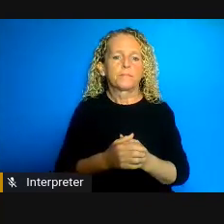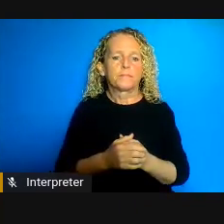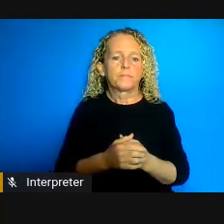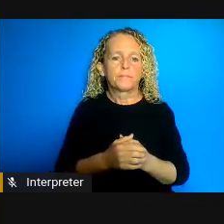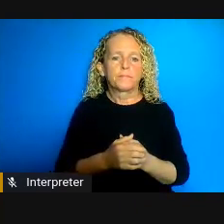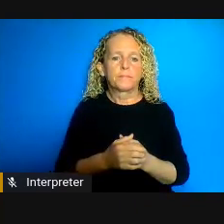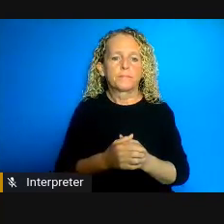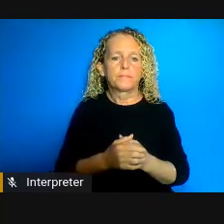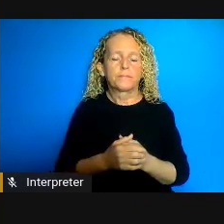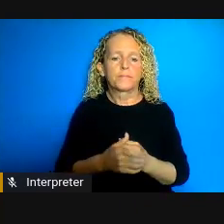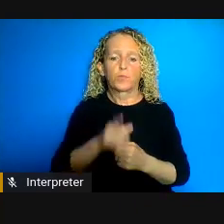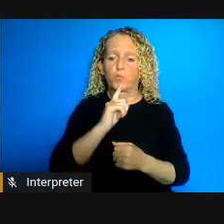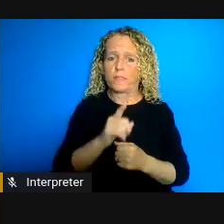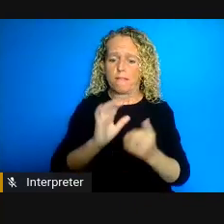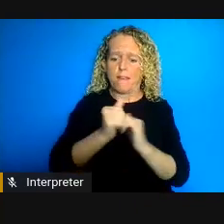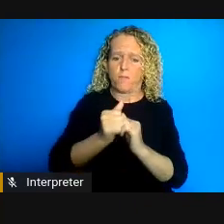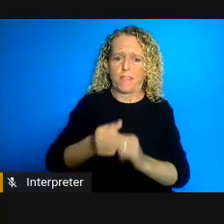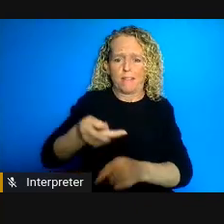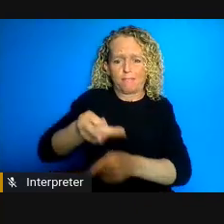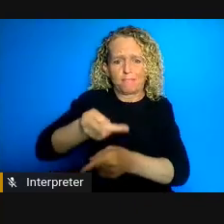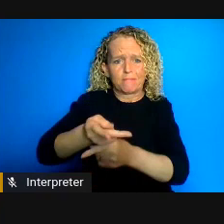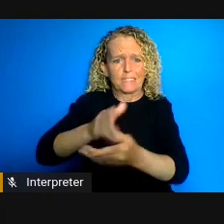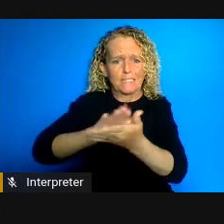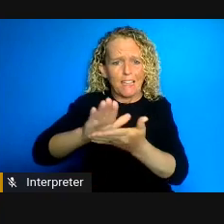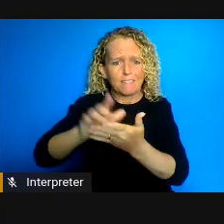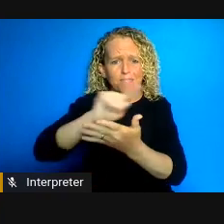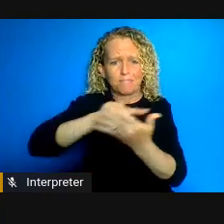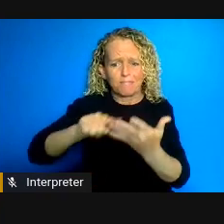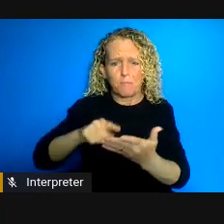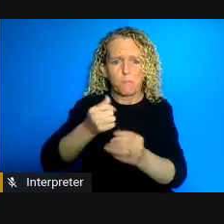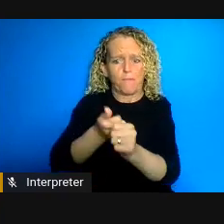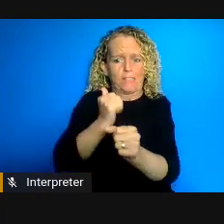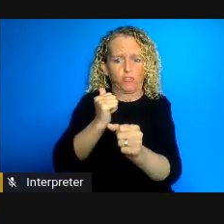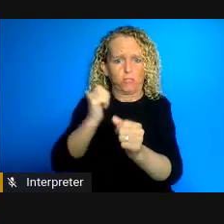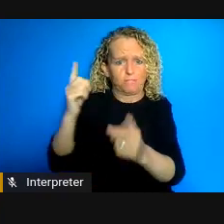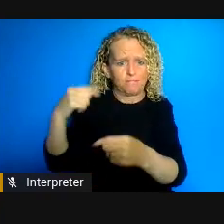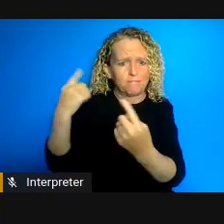efficient at the moment what it means is that social distancing is still very